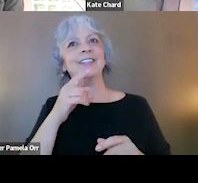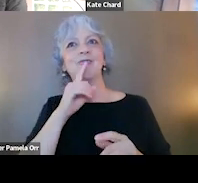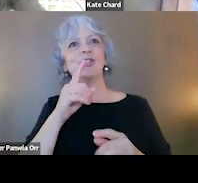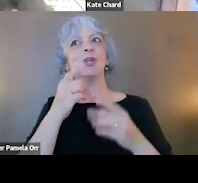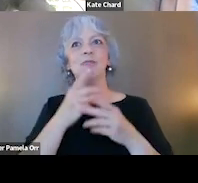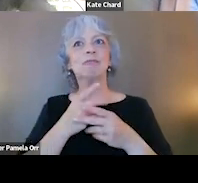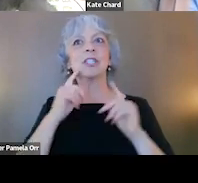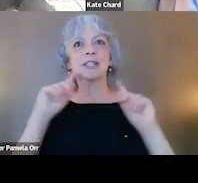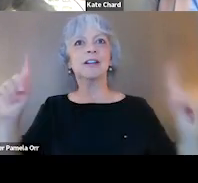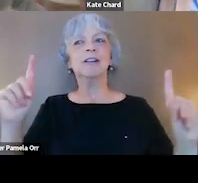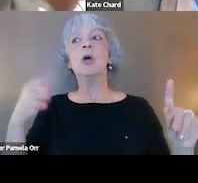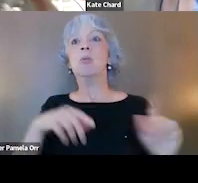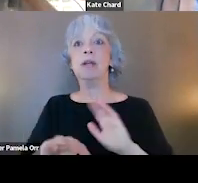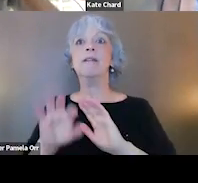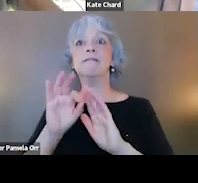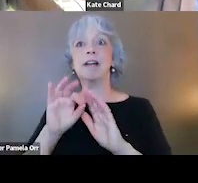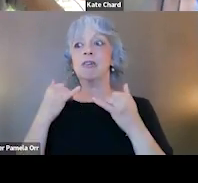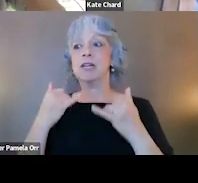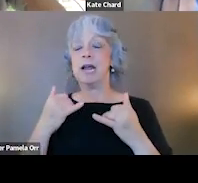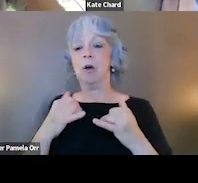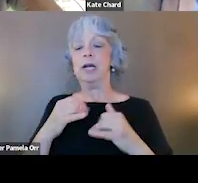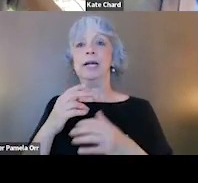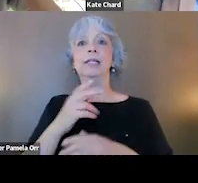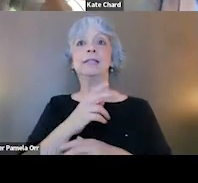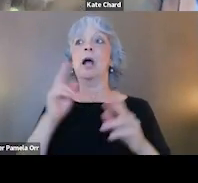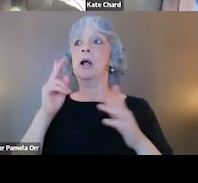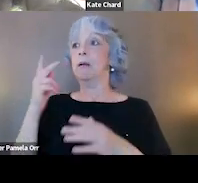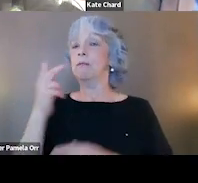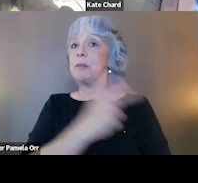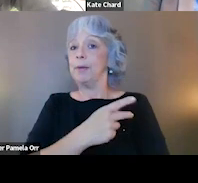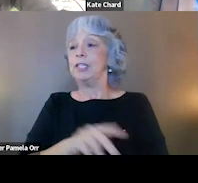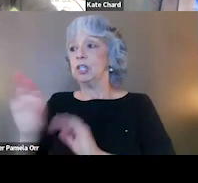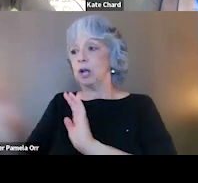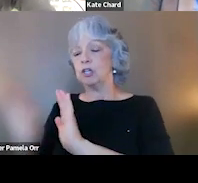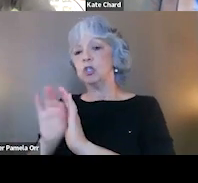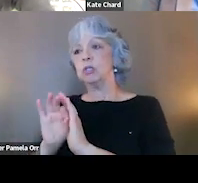We now have found that it's patient choice. For some patients, never talking in great detail